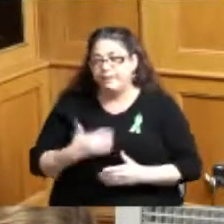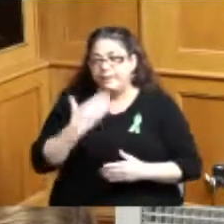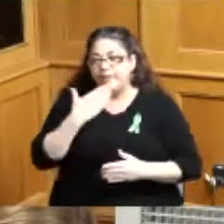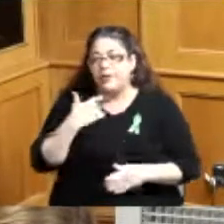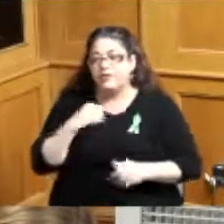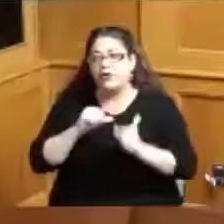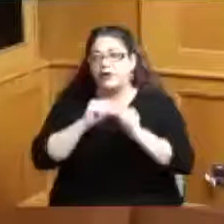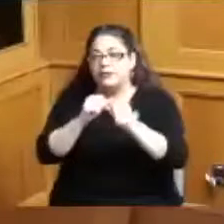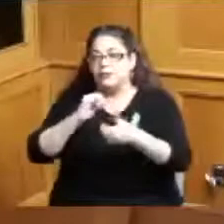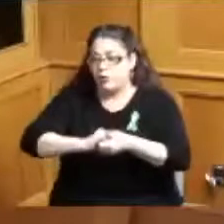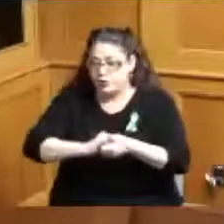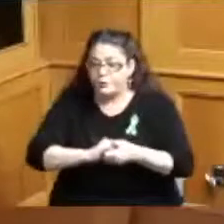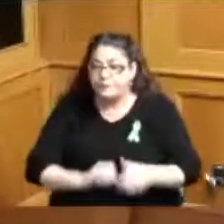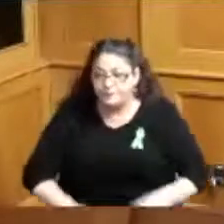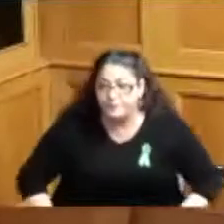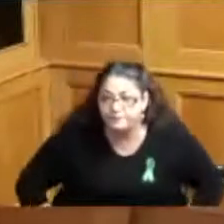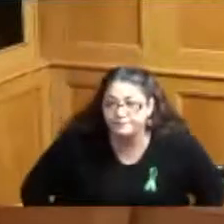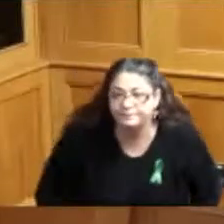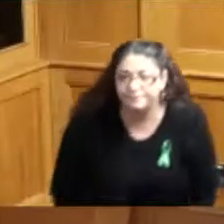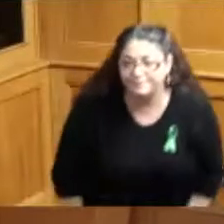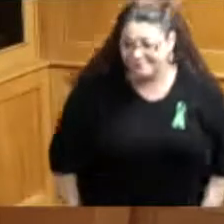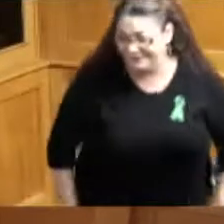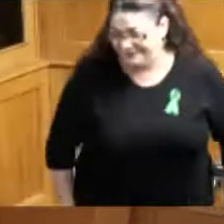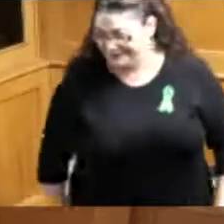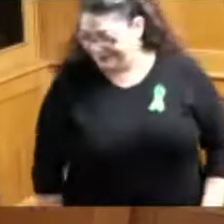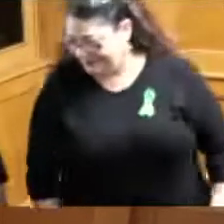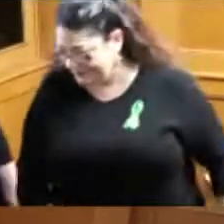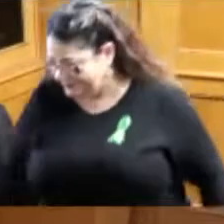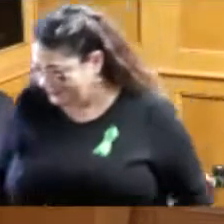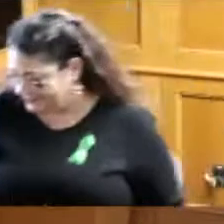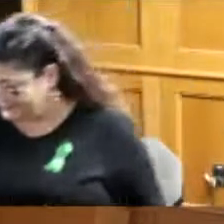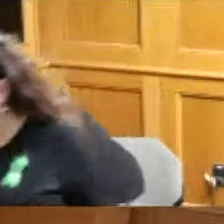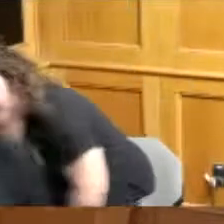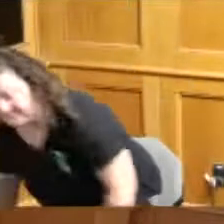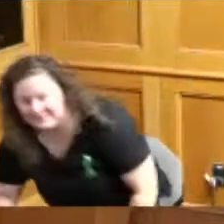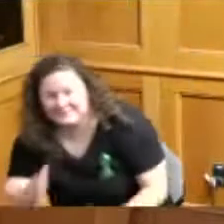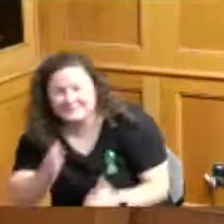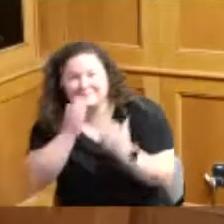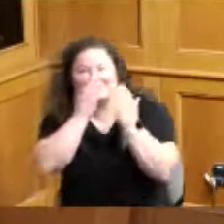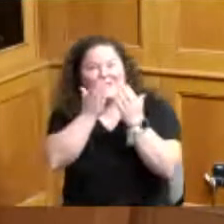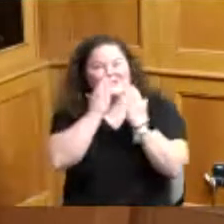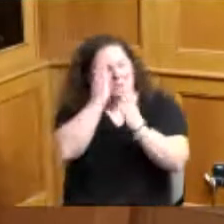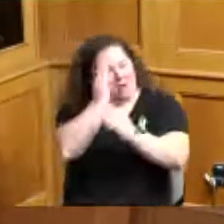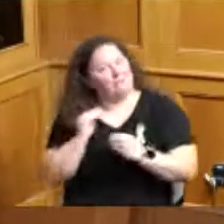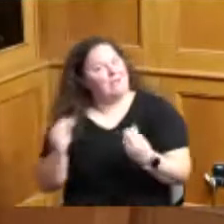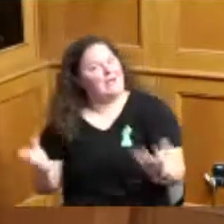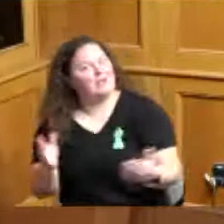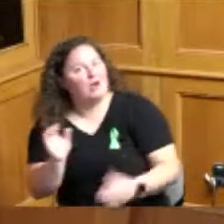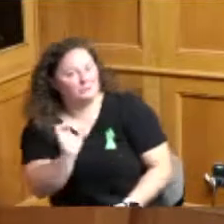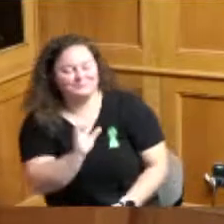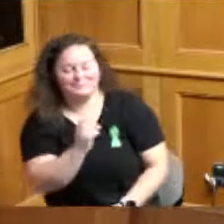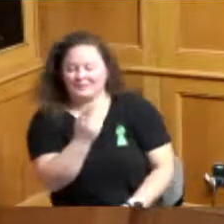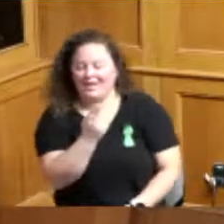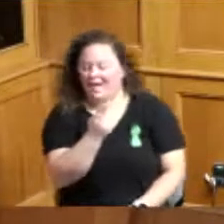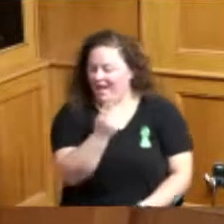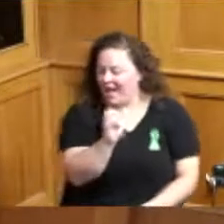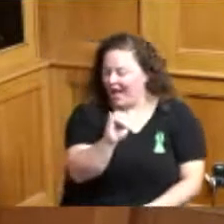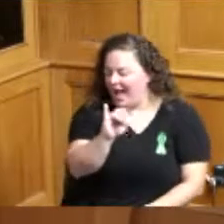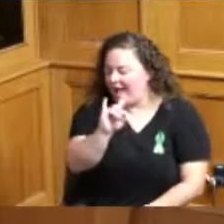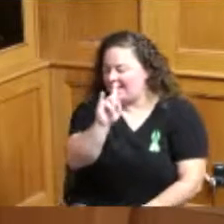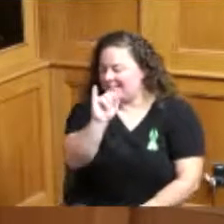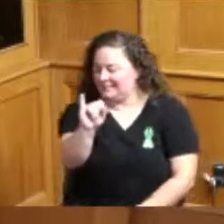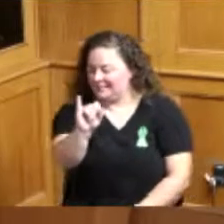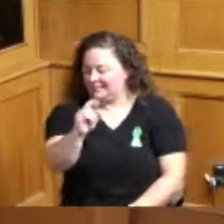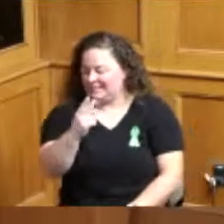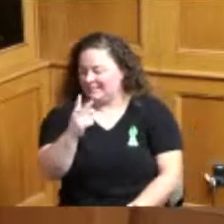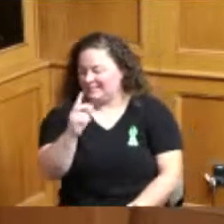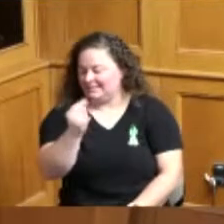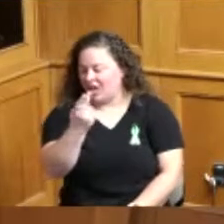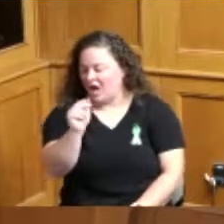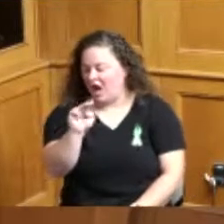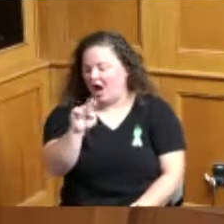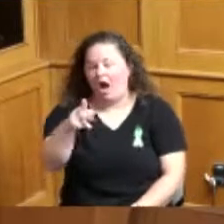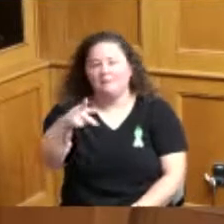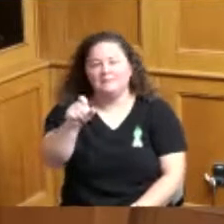thank you thank yous are always welcome we'll pass it on for sure thank you Heidi Thompson